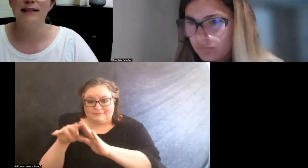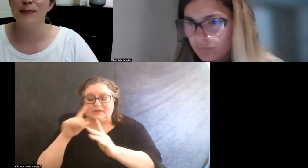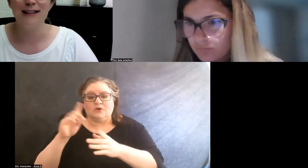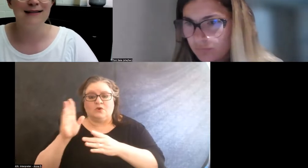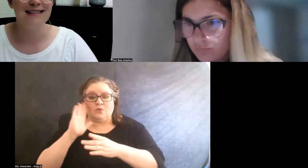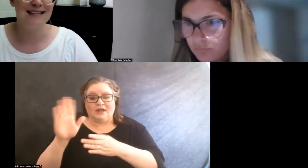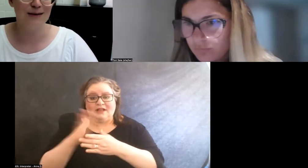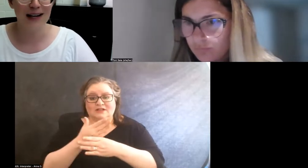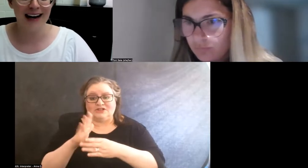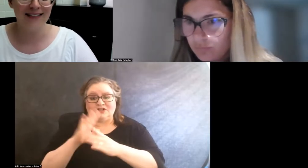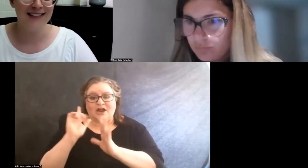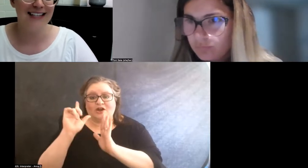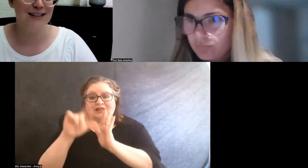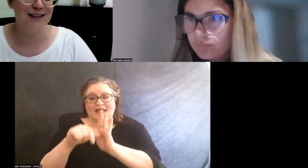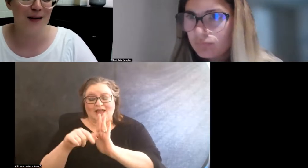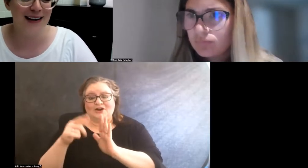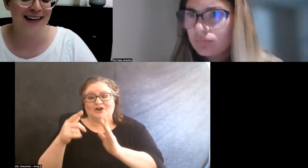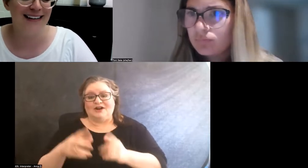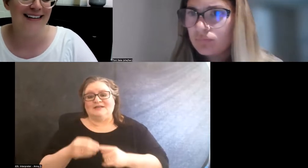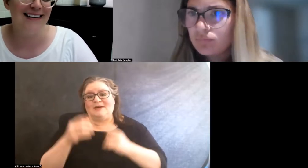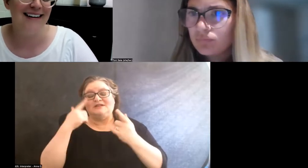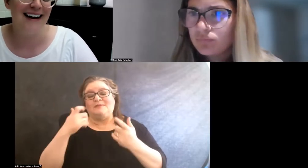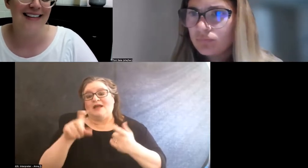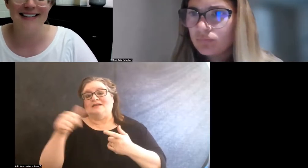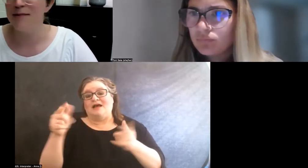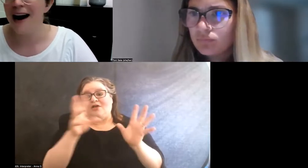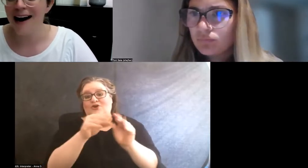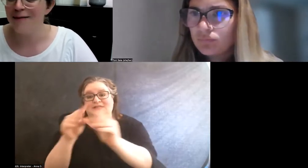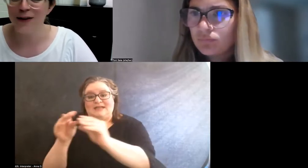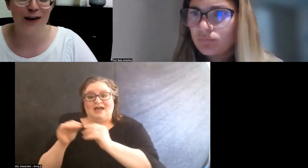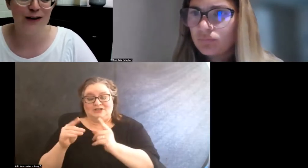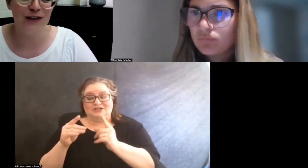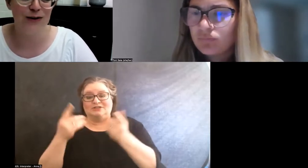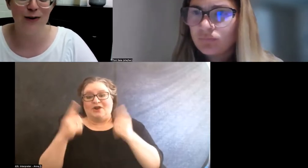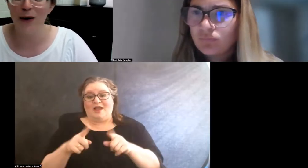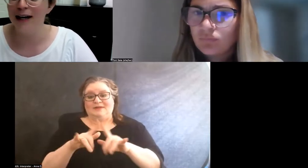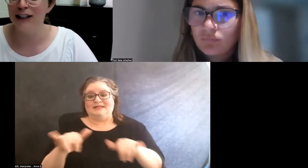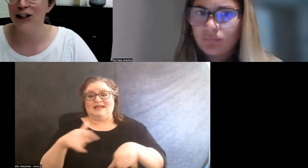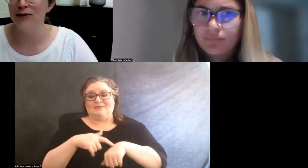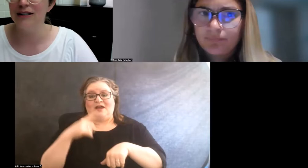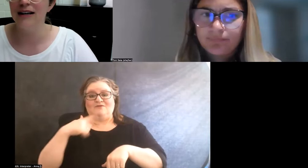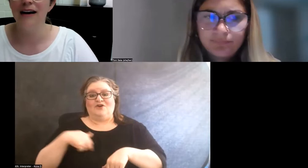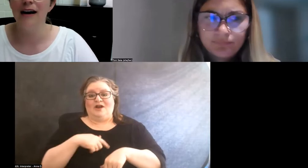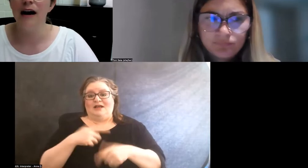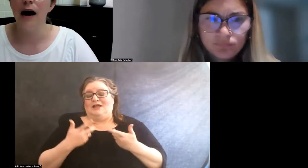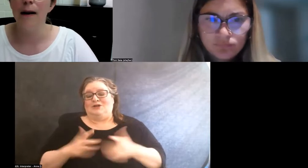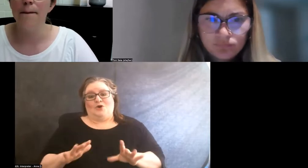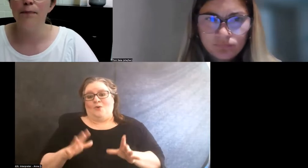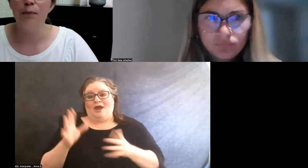especially since we have sessions going at the same time for those of us who don't wanna choose.